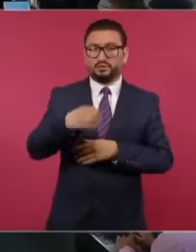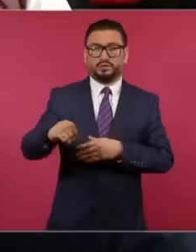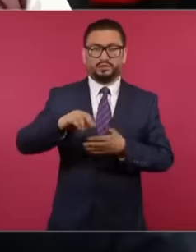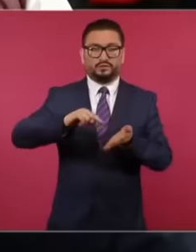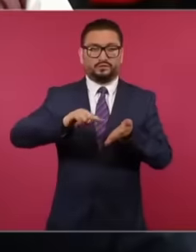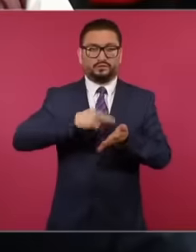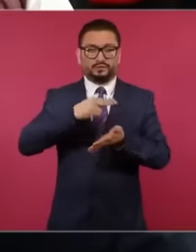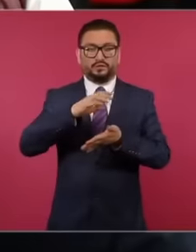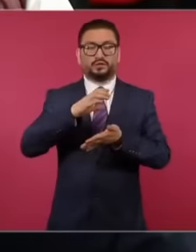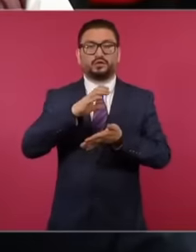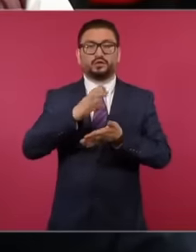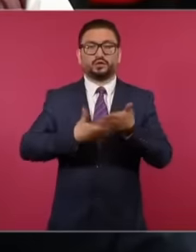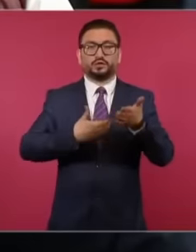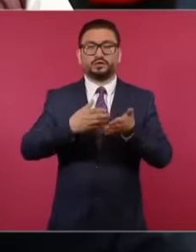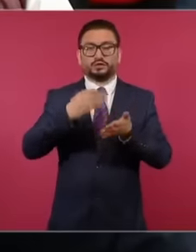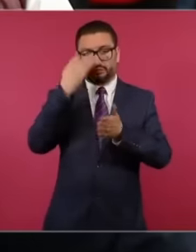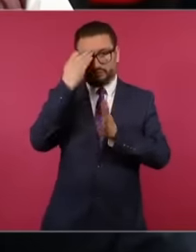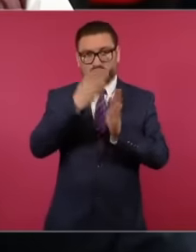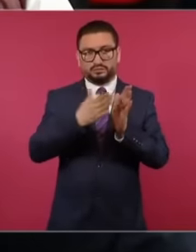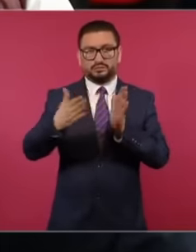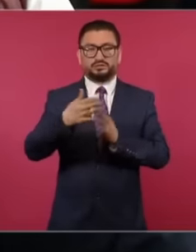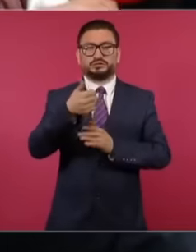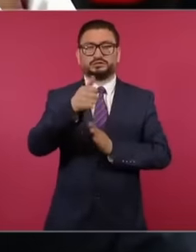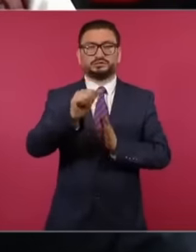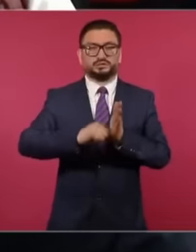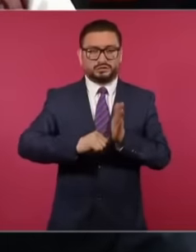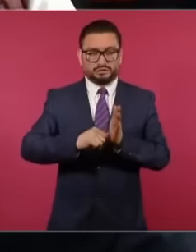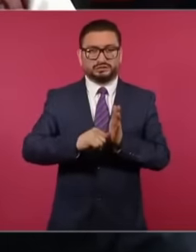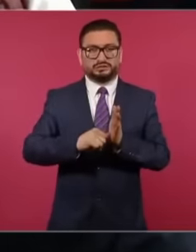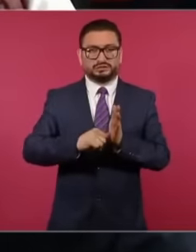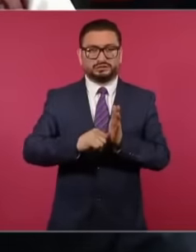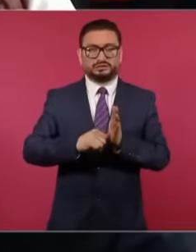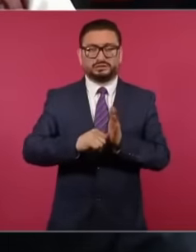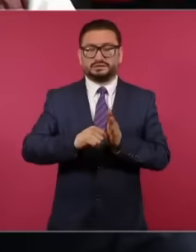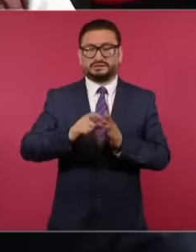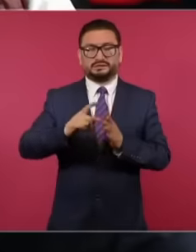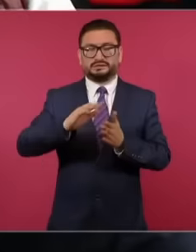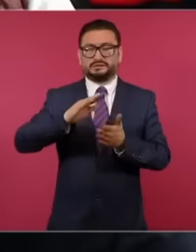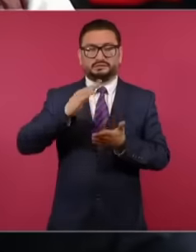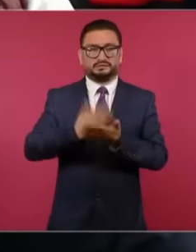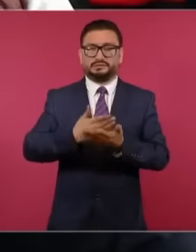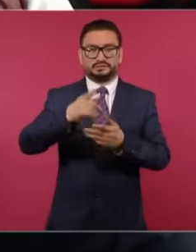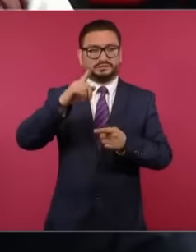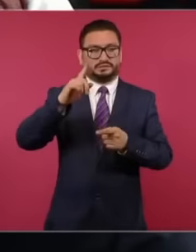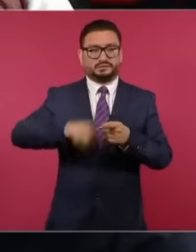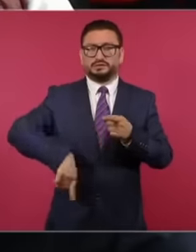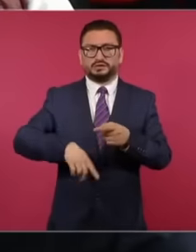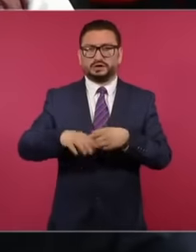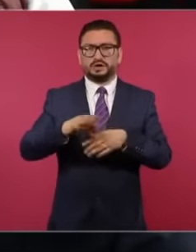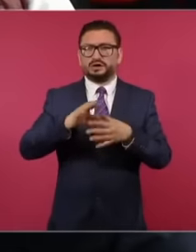contracts. temporary for 6 months eliminating Tajo without any explanation and without mediation